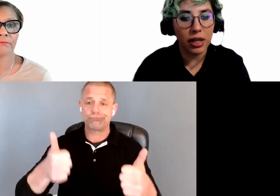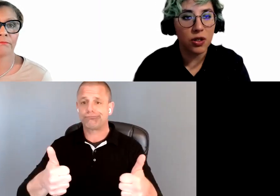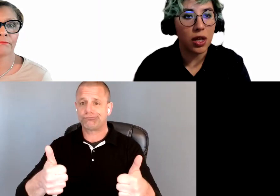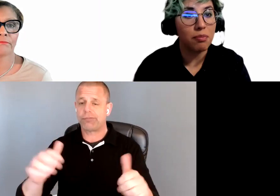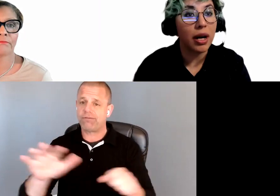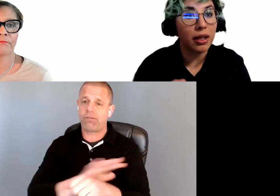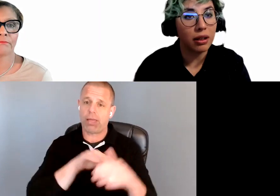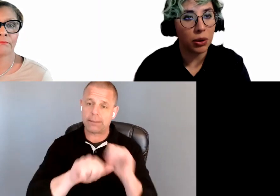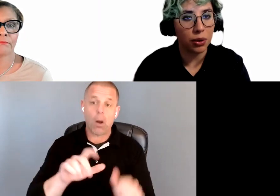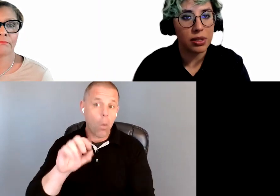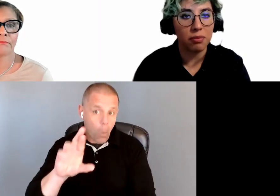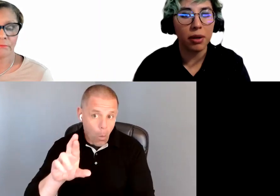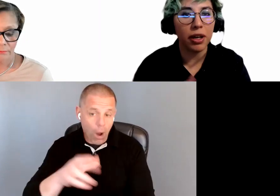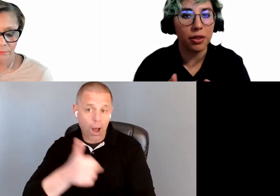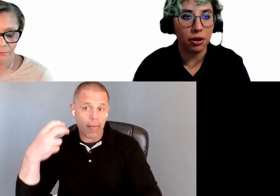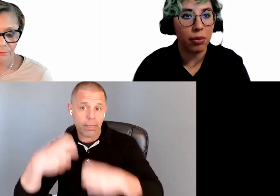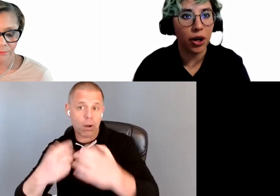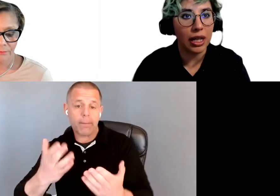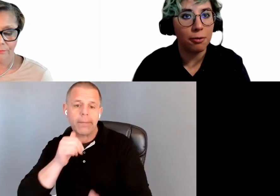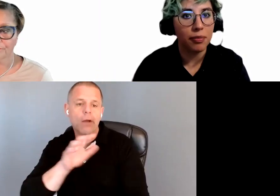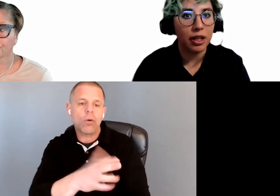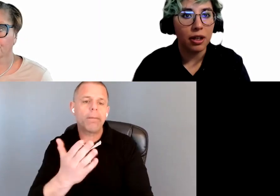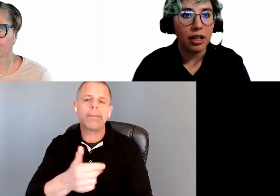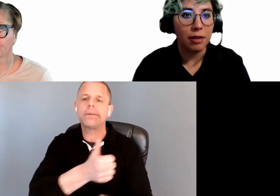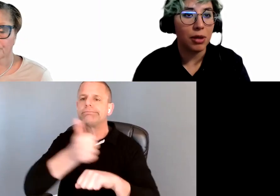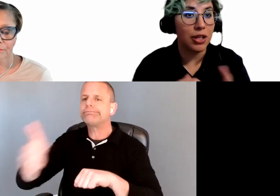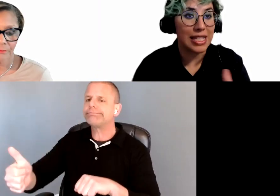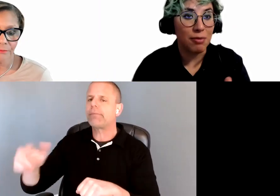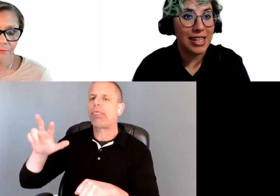issue that might not be yours, it might be a third party, it might be your CMS,